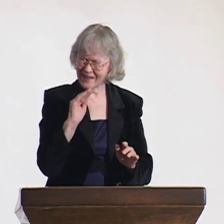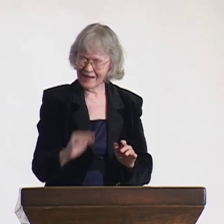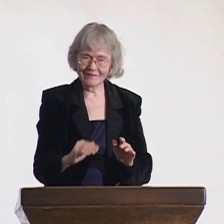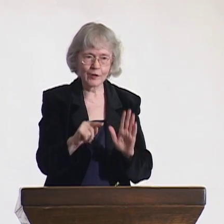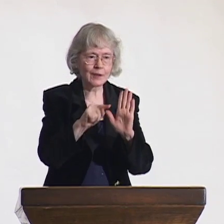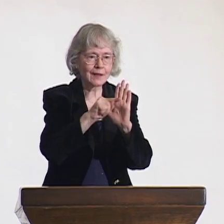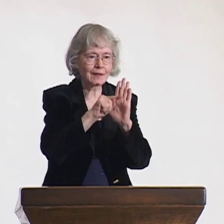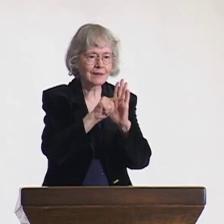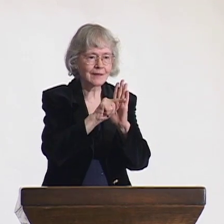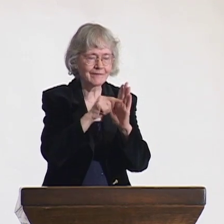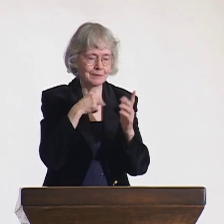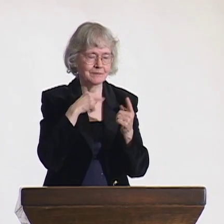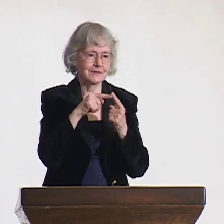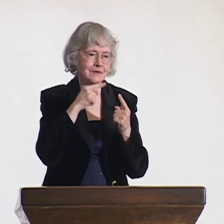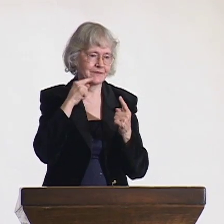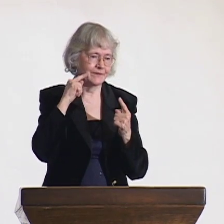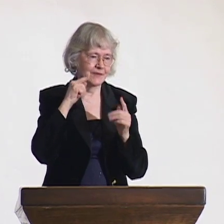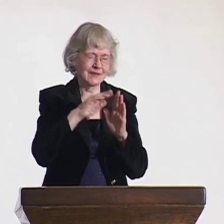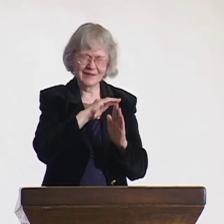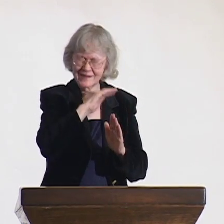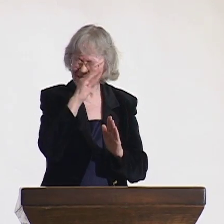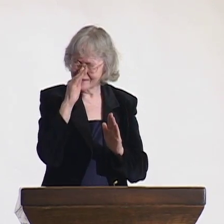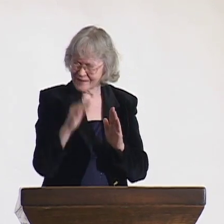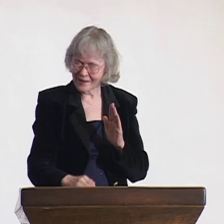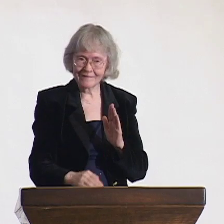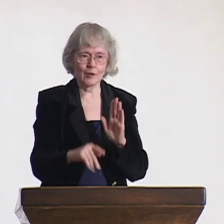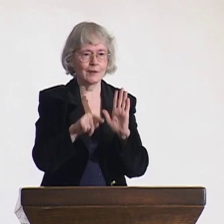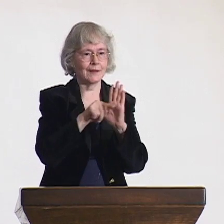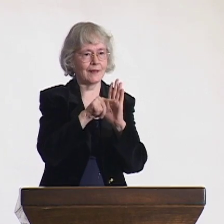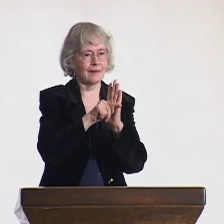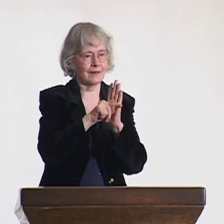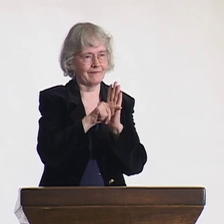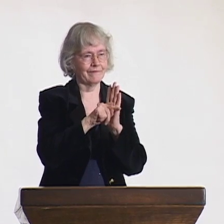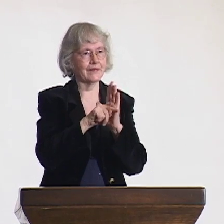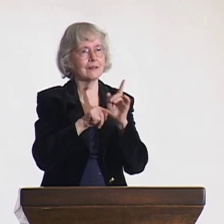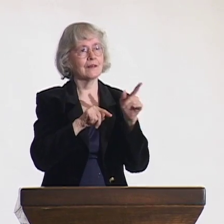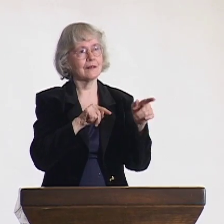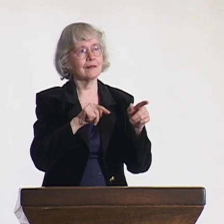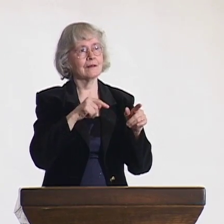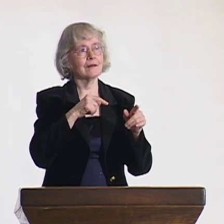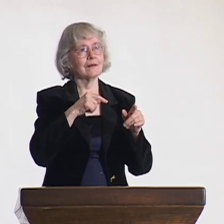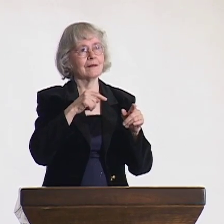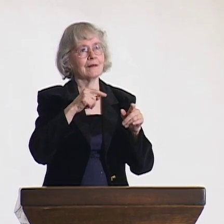and that fostered my identity and helped me to grow into who I am.